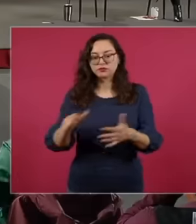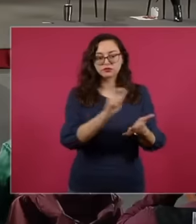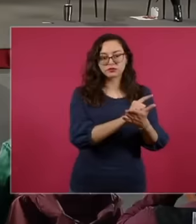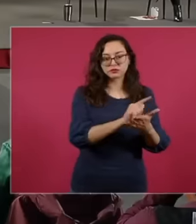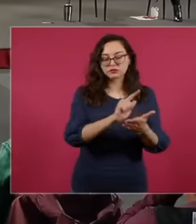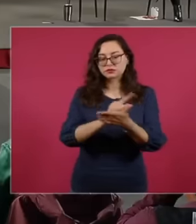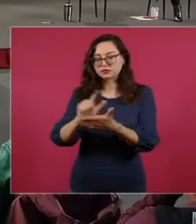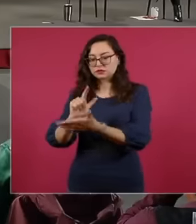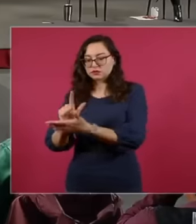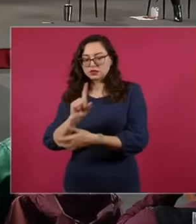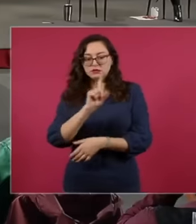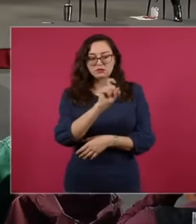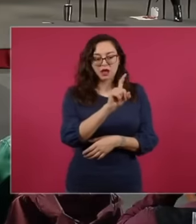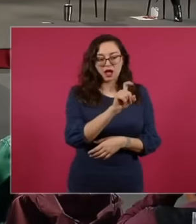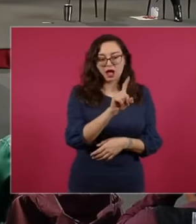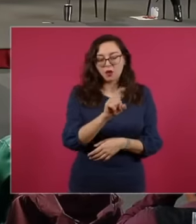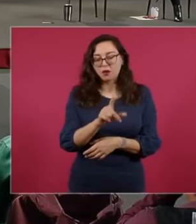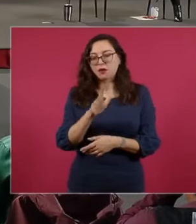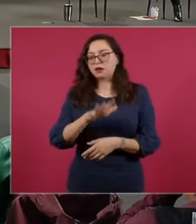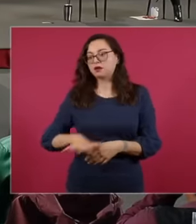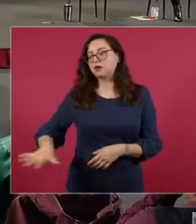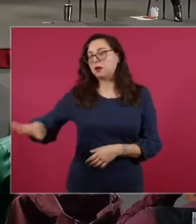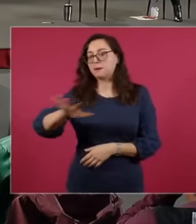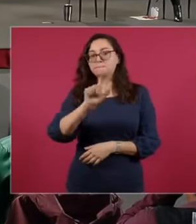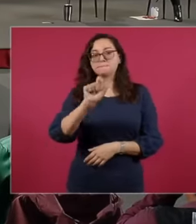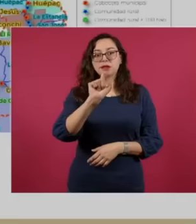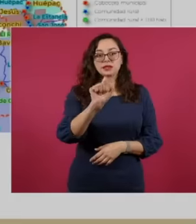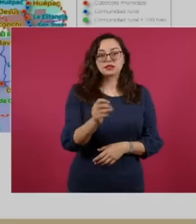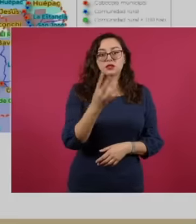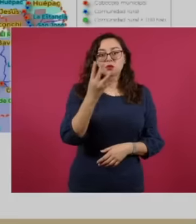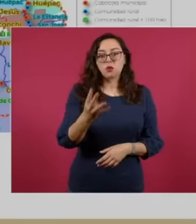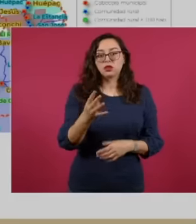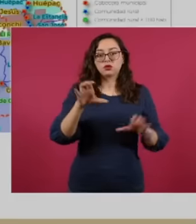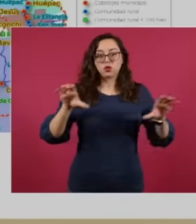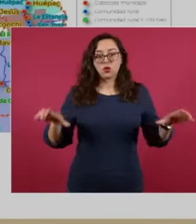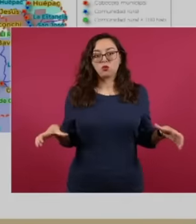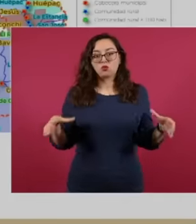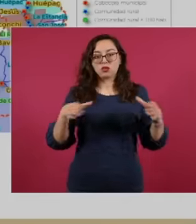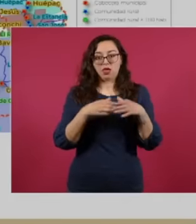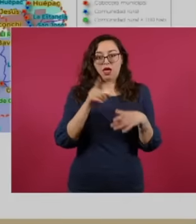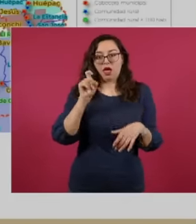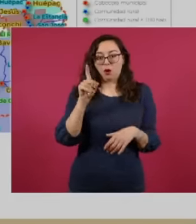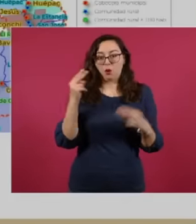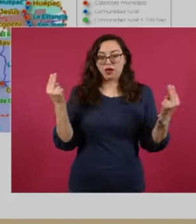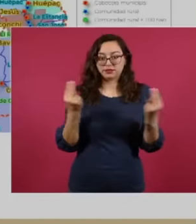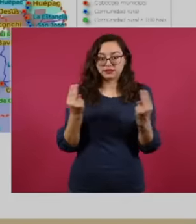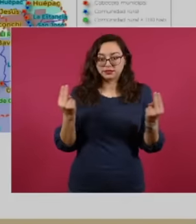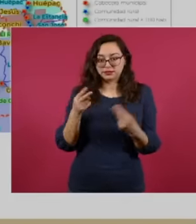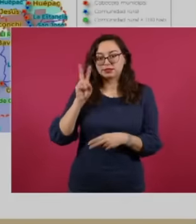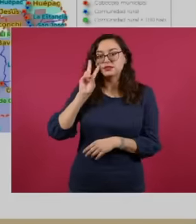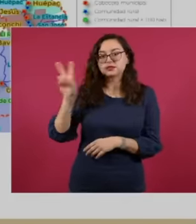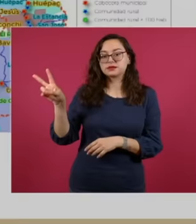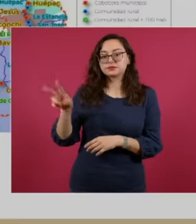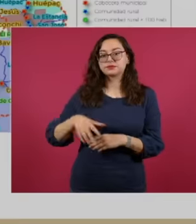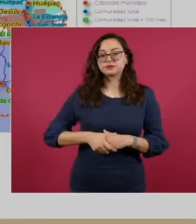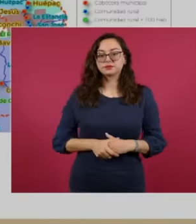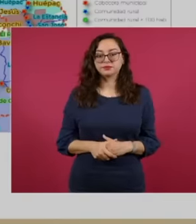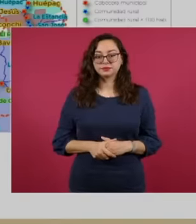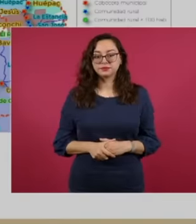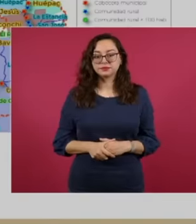to be able to supply 24 communities with an investment of 295 million pesos. Here we can